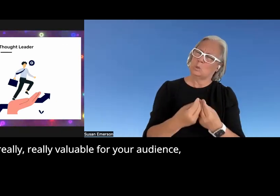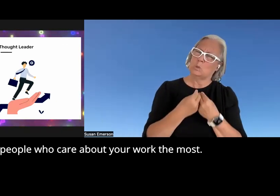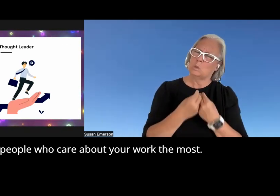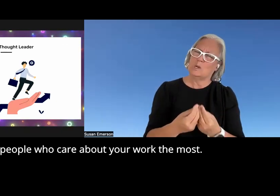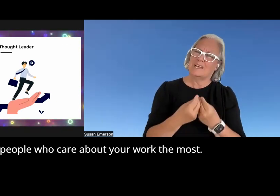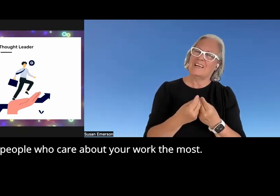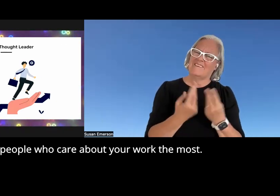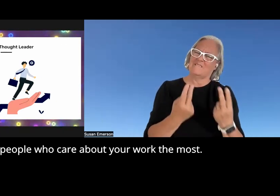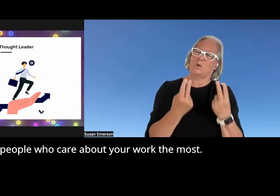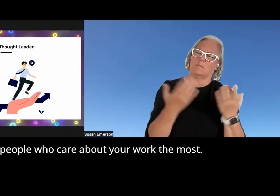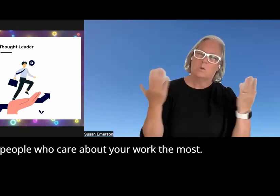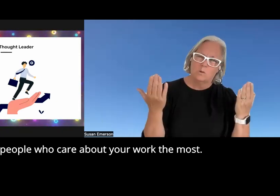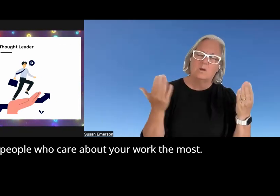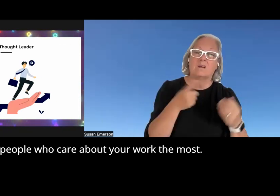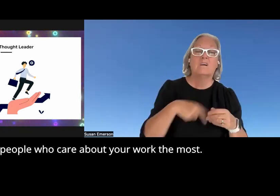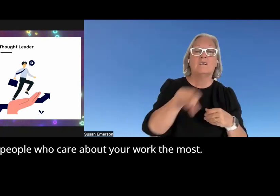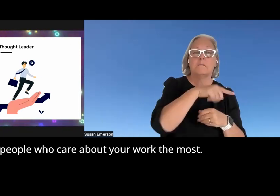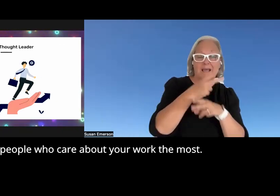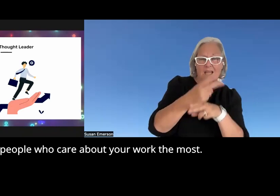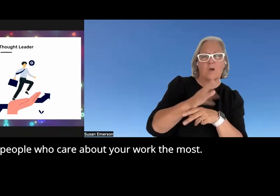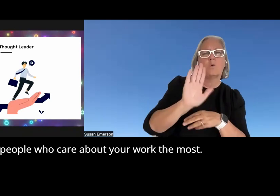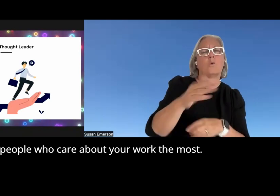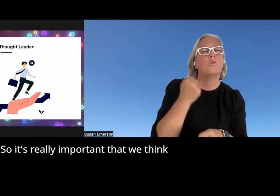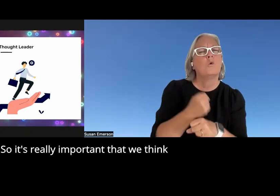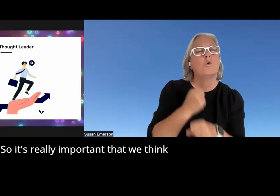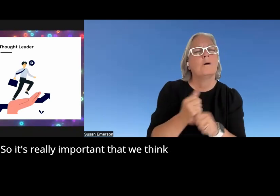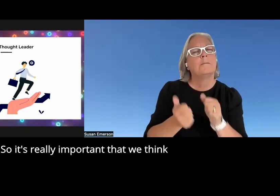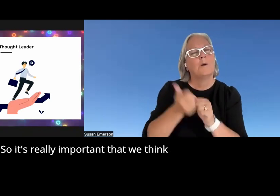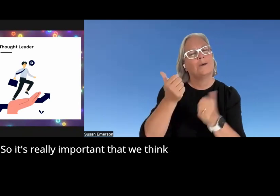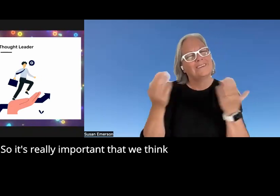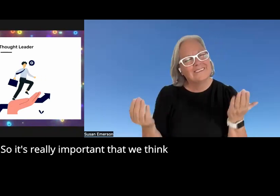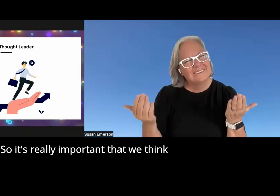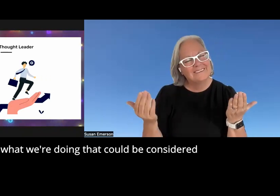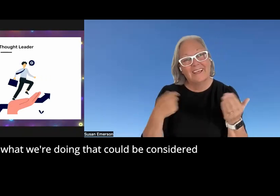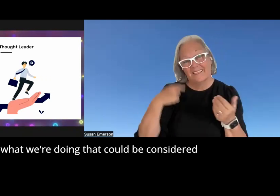for the people who care about your work the most so it's really important that we think about what